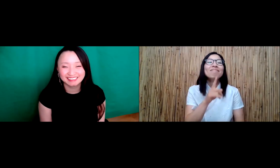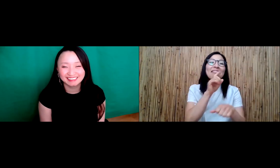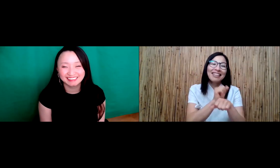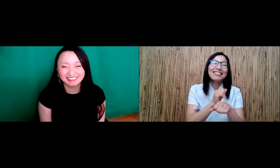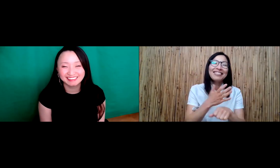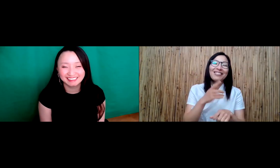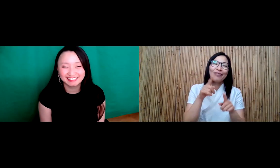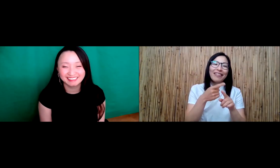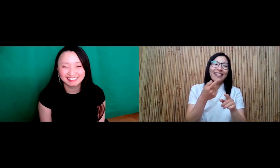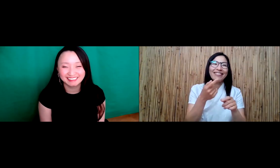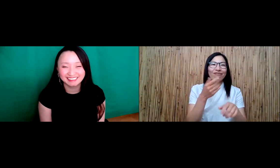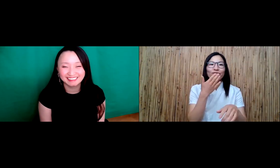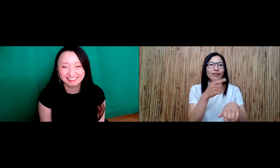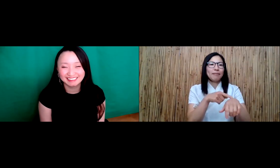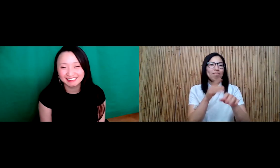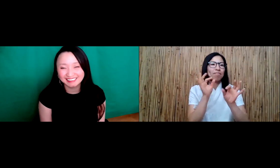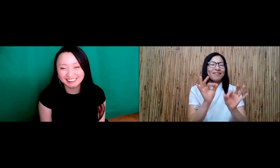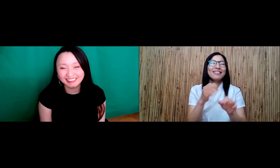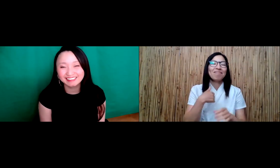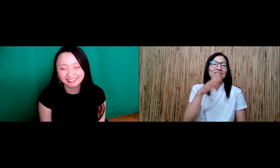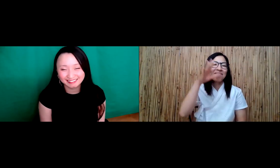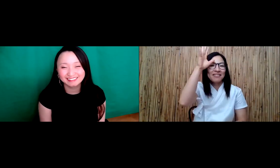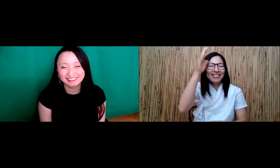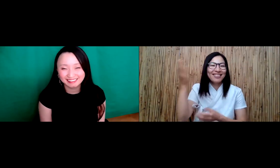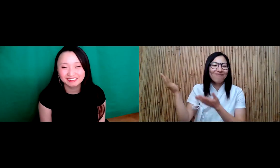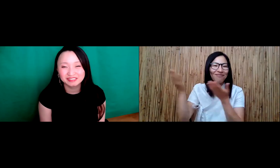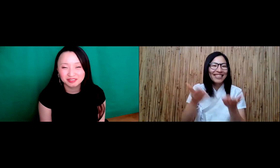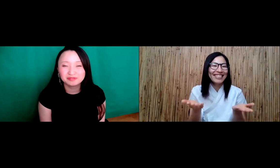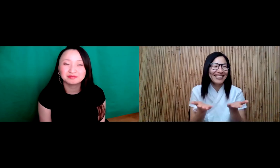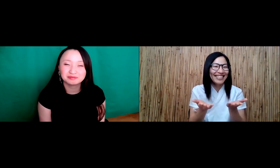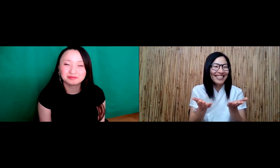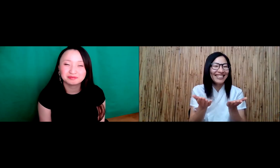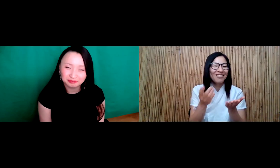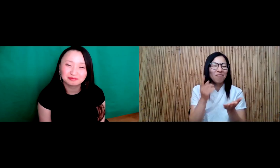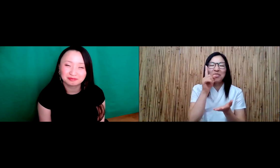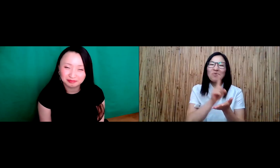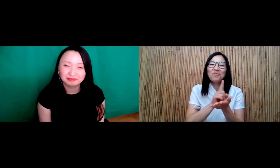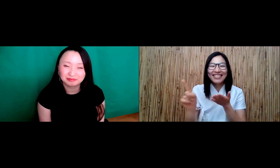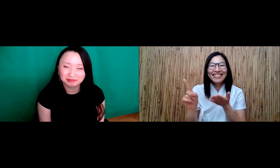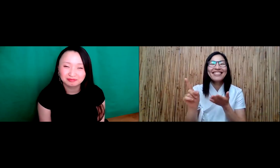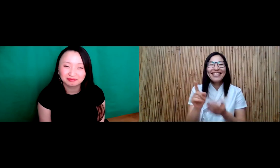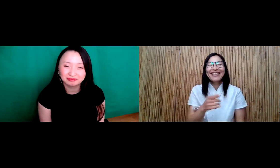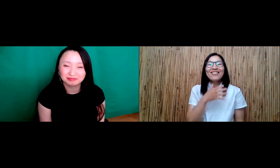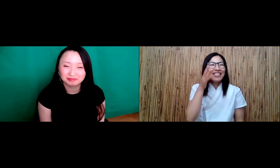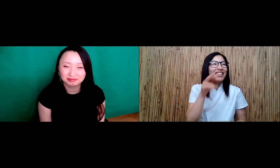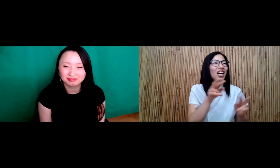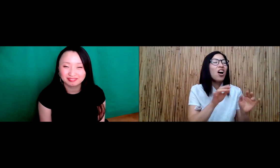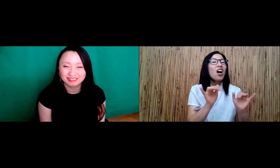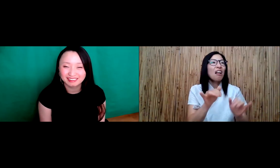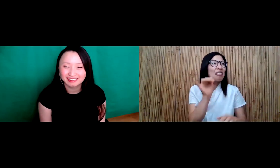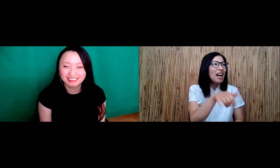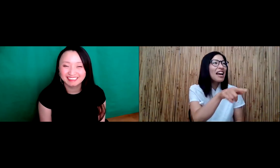but I know my family worries about me a lot. So, my parents came here to visit me for a